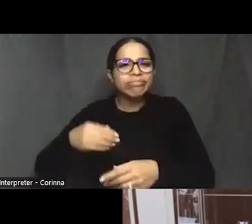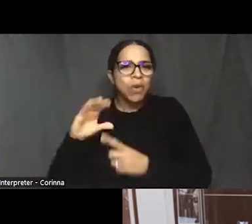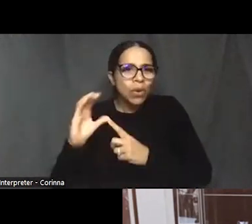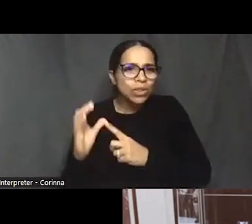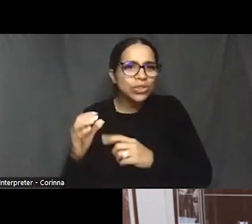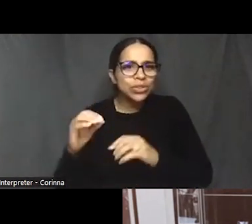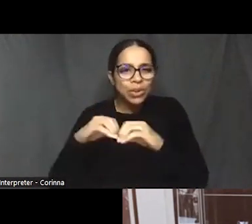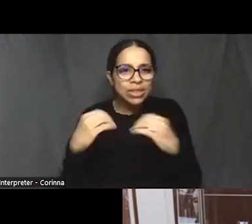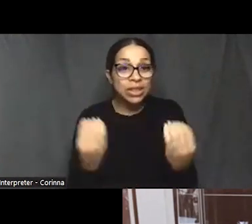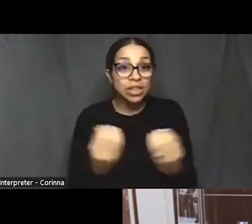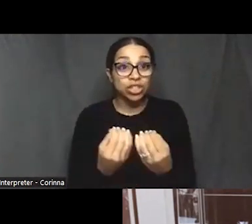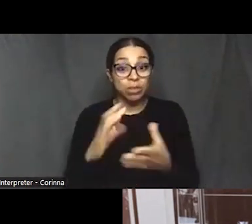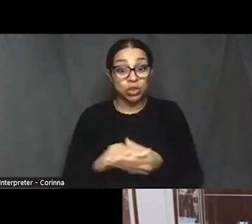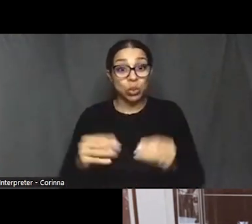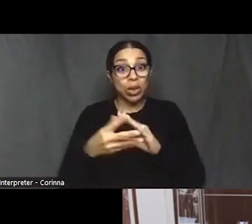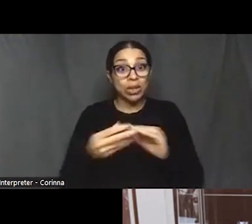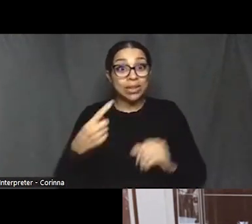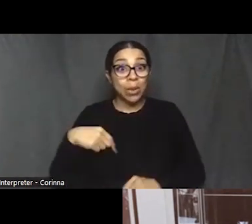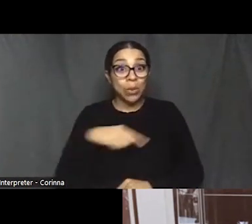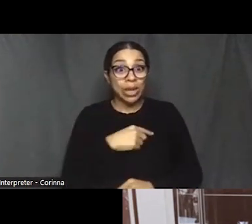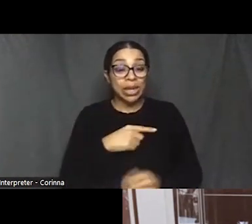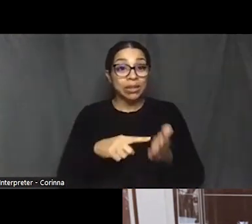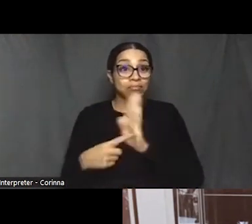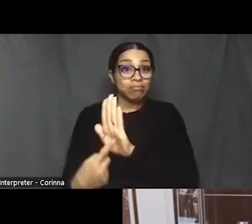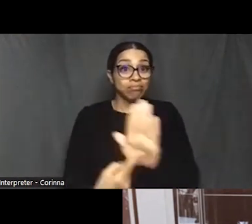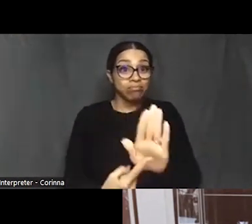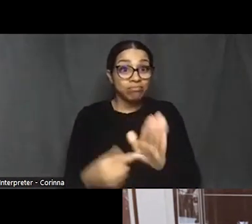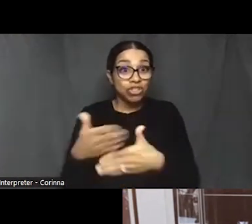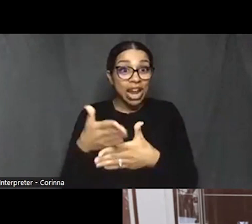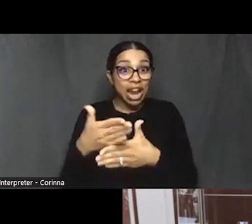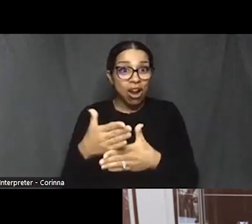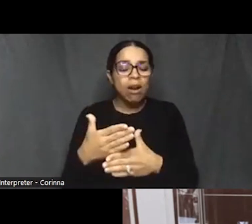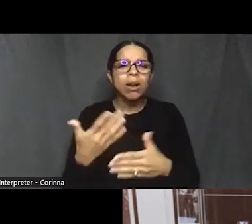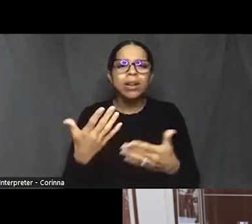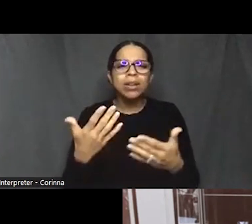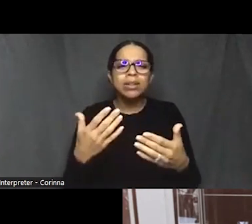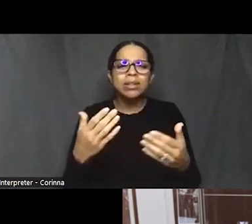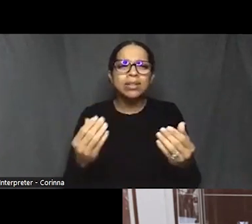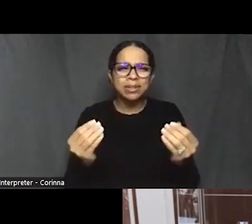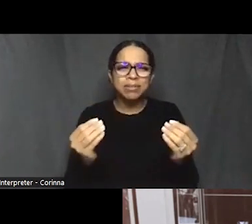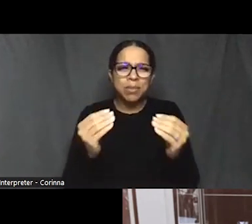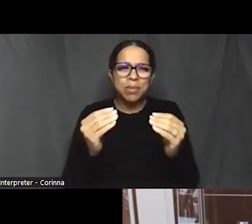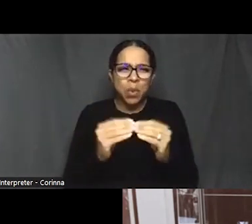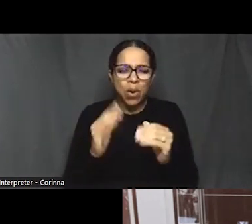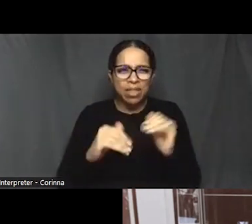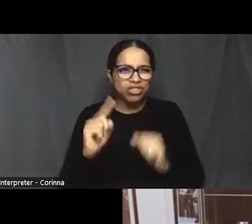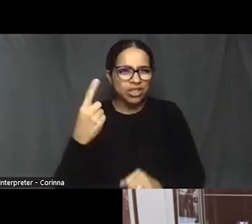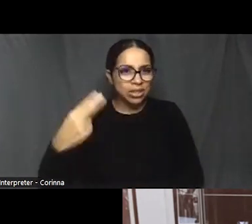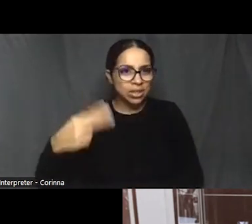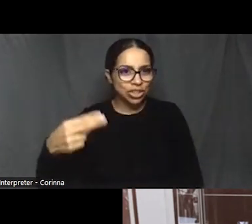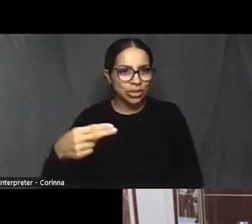on a number of different things. So it is more than history. This is about environment, this is about climate change,